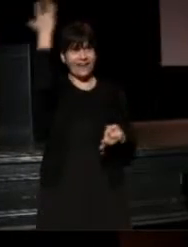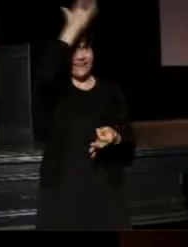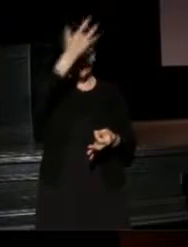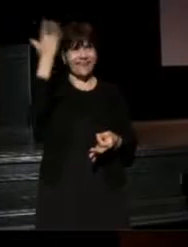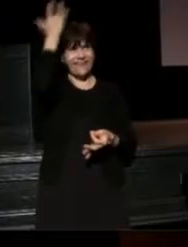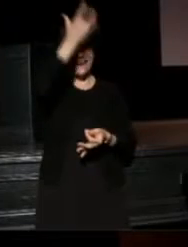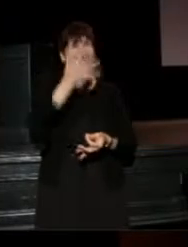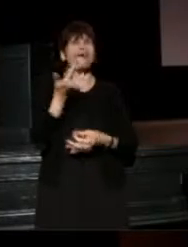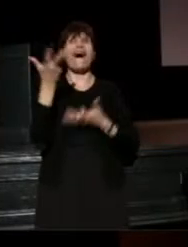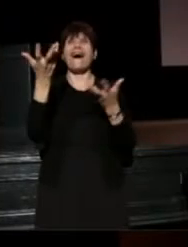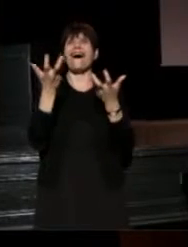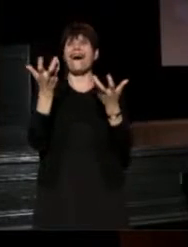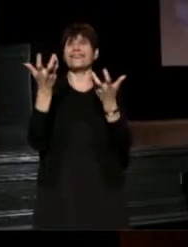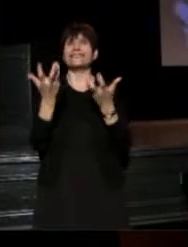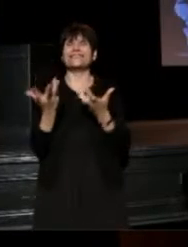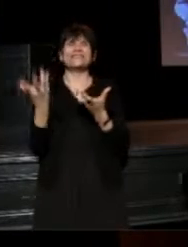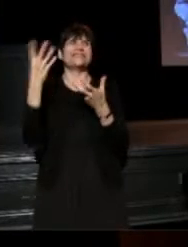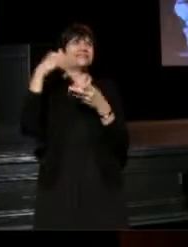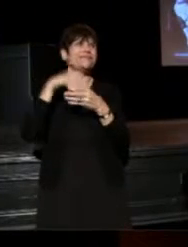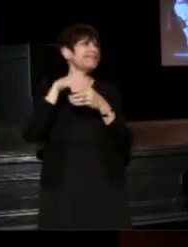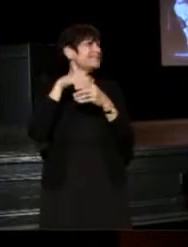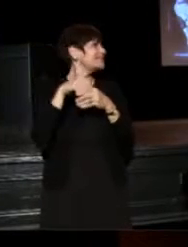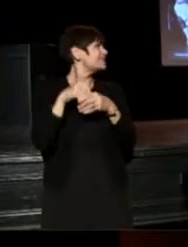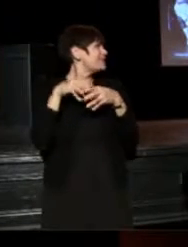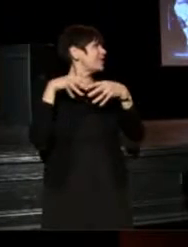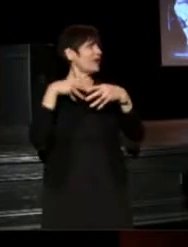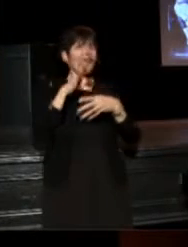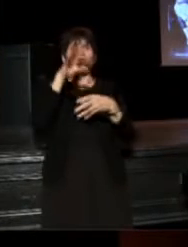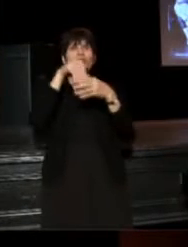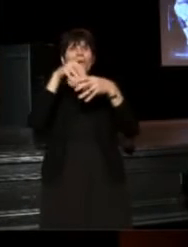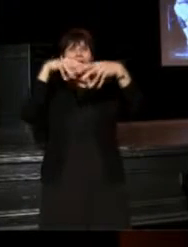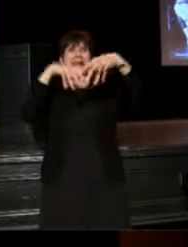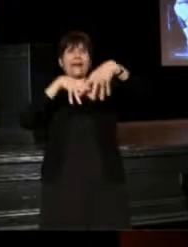Oh Lord, I'm gonna emulate that number